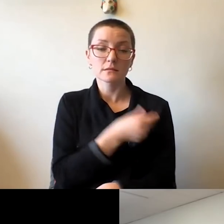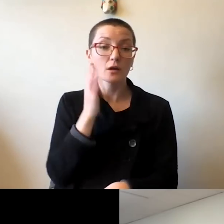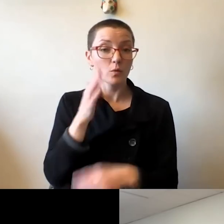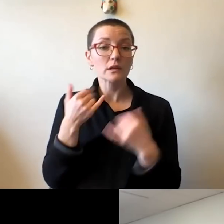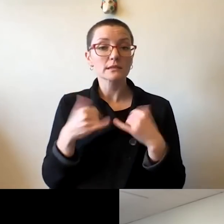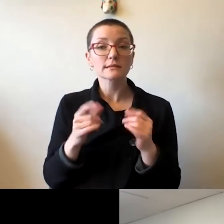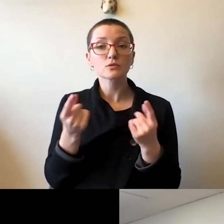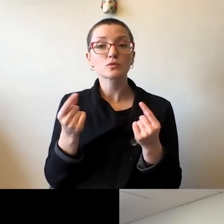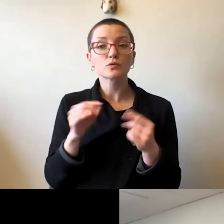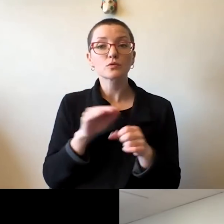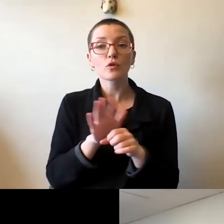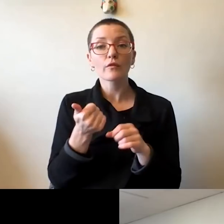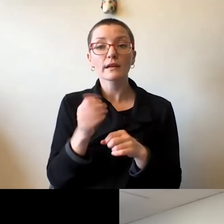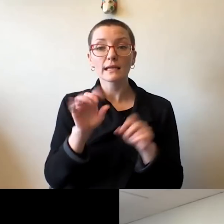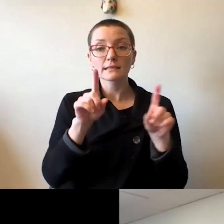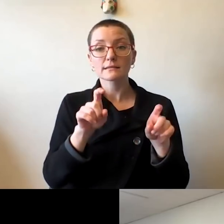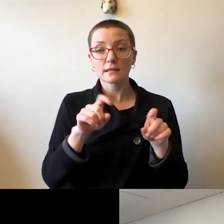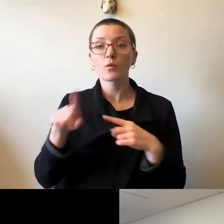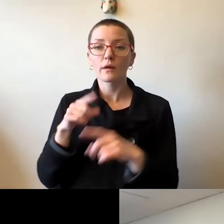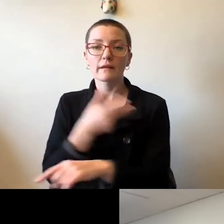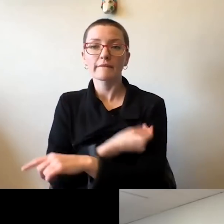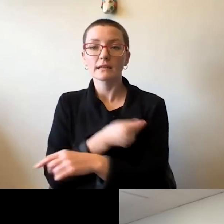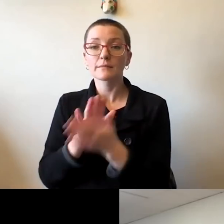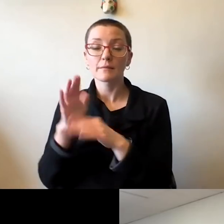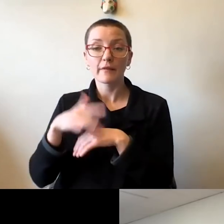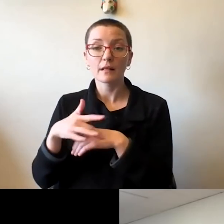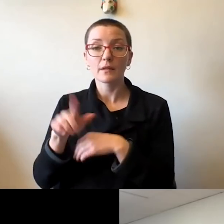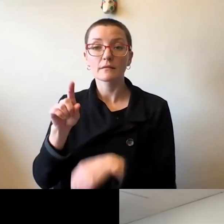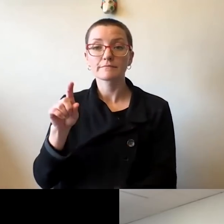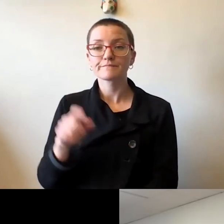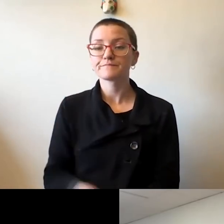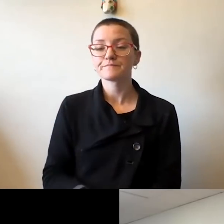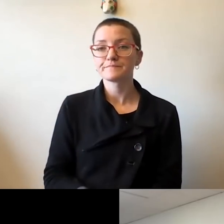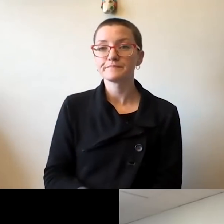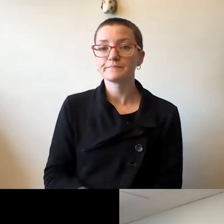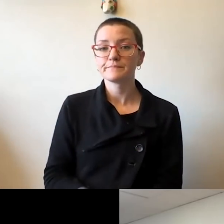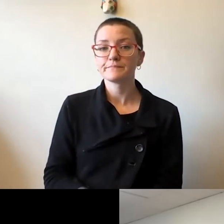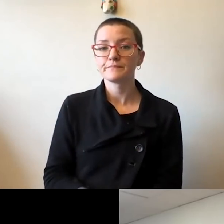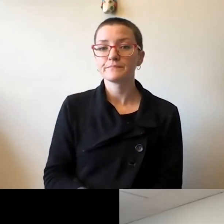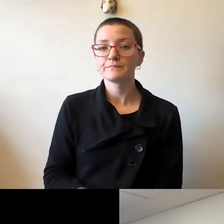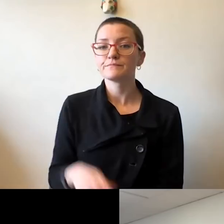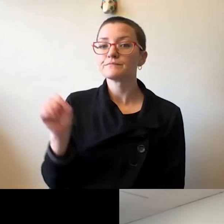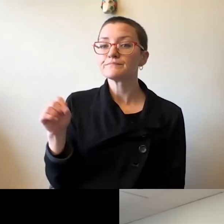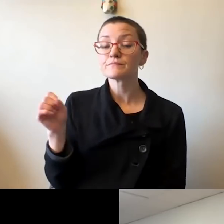when the vaccine becomes available? Robert J. Jones: Yes, well, we don't have to assume anymore